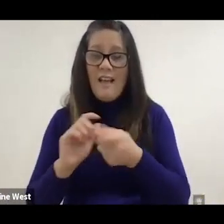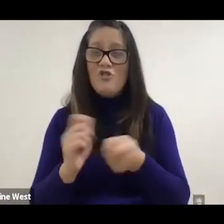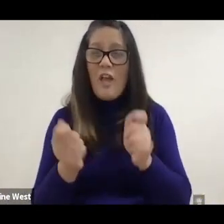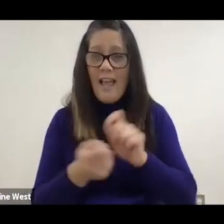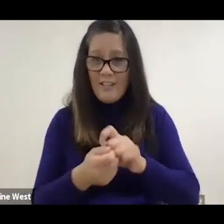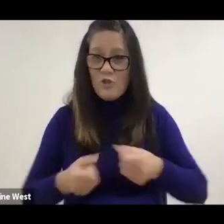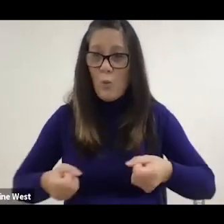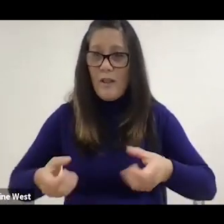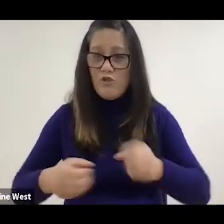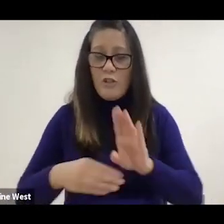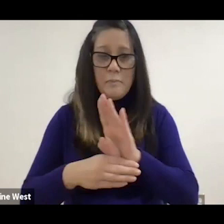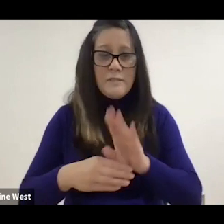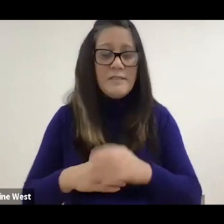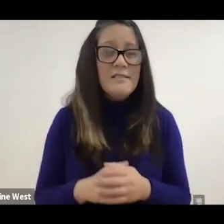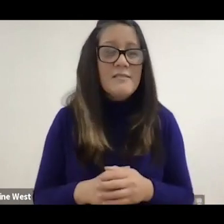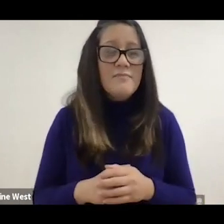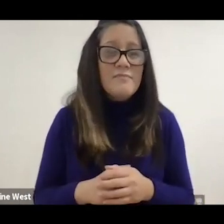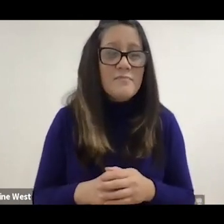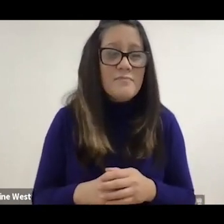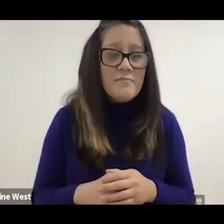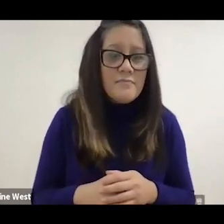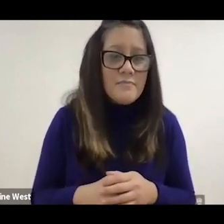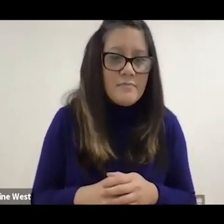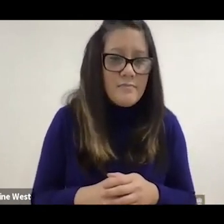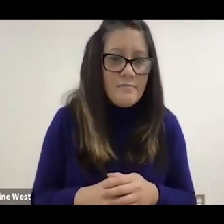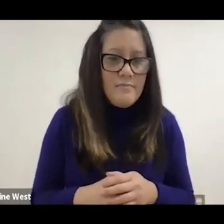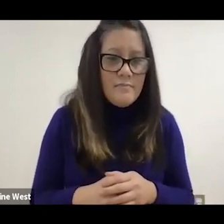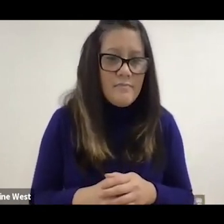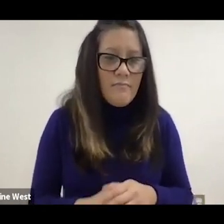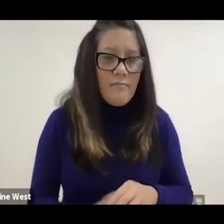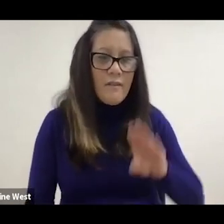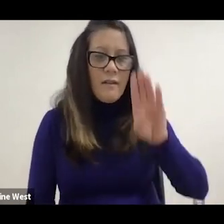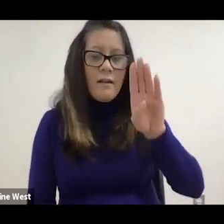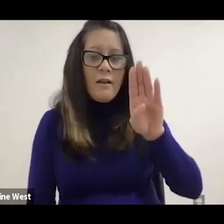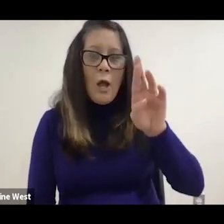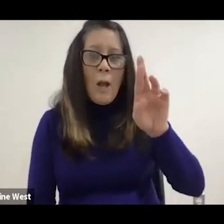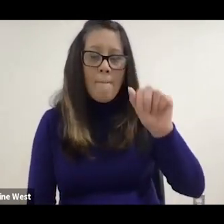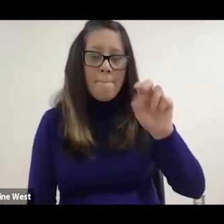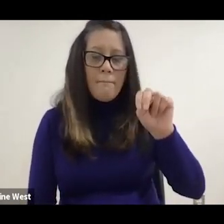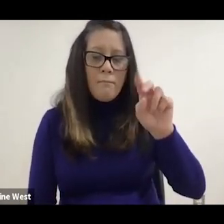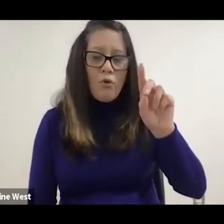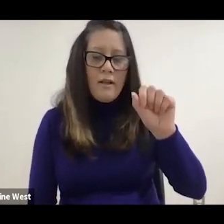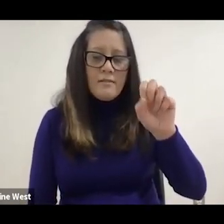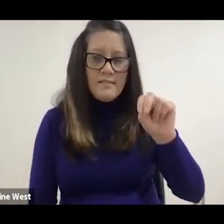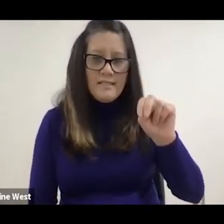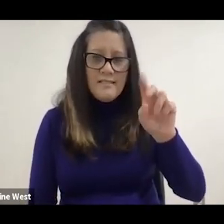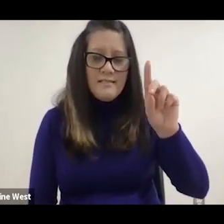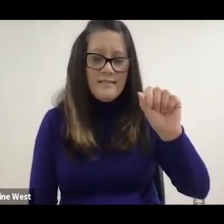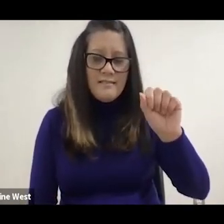Brandon Daehler a current graduate student at Pitt School of Health and the Abilitation Sciences is a